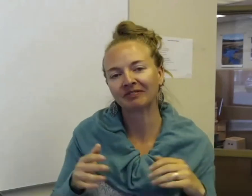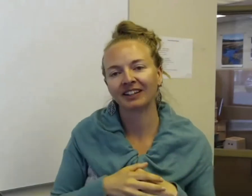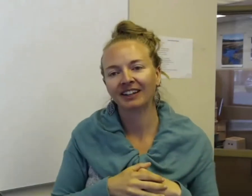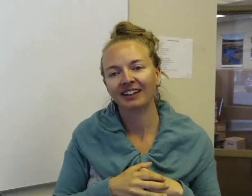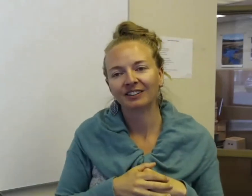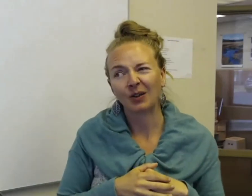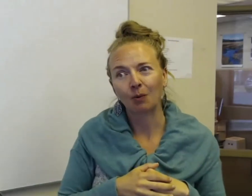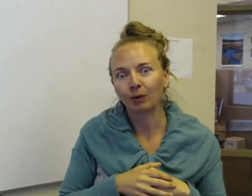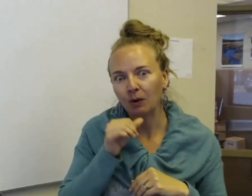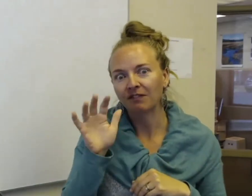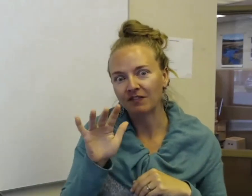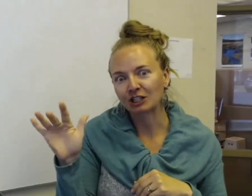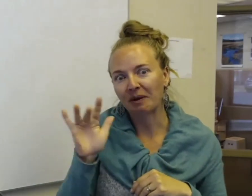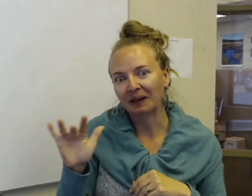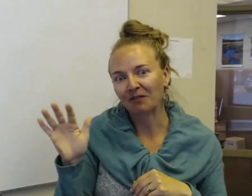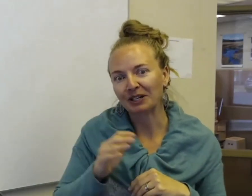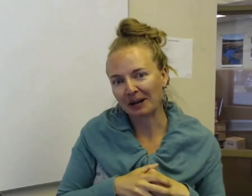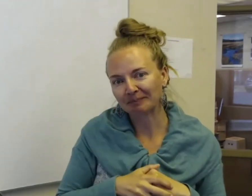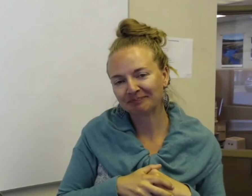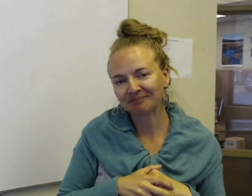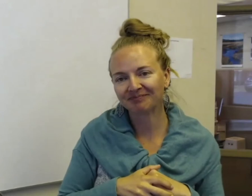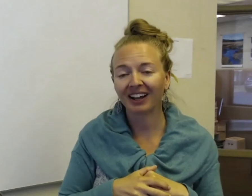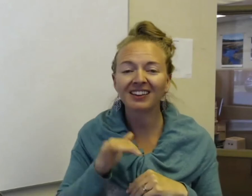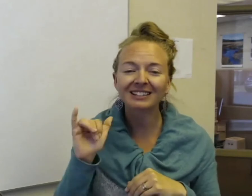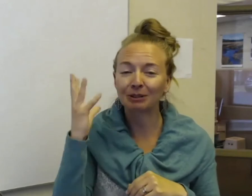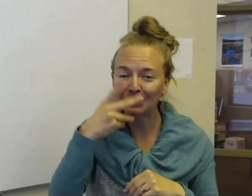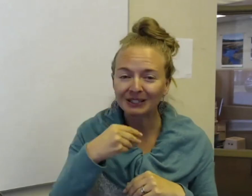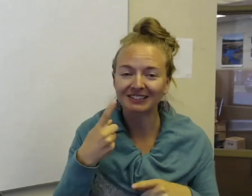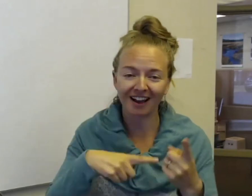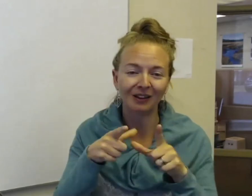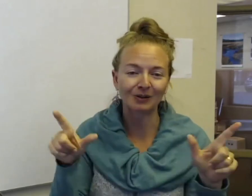way we don't have to fingerspell it every time. And that's the beauty of sign language